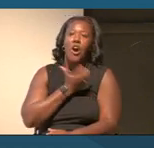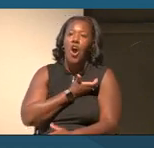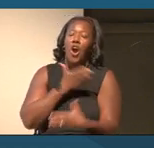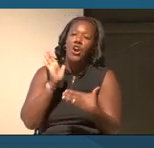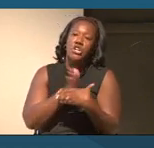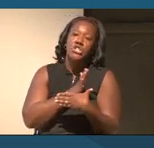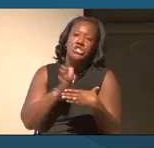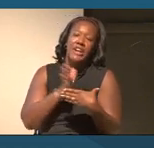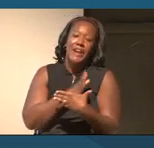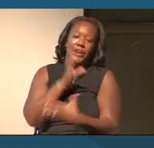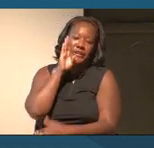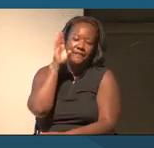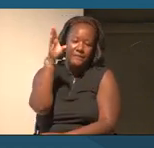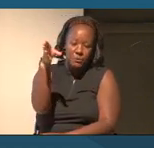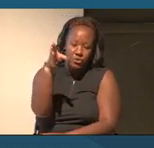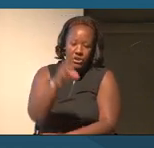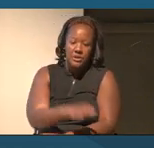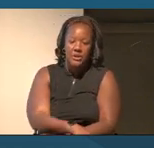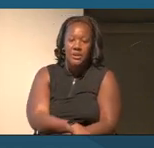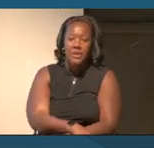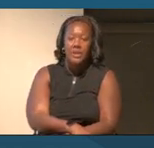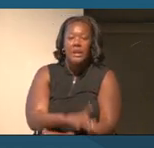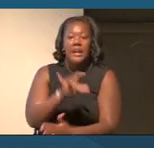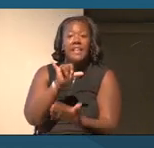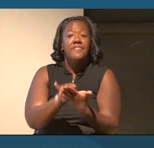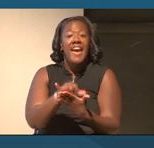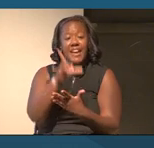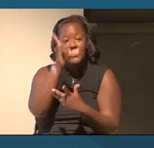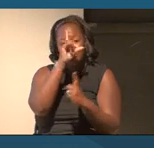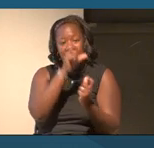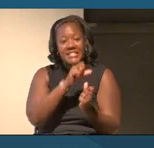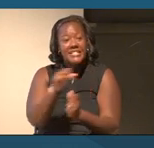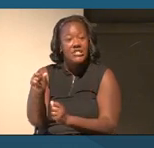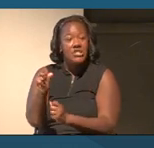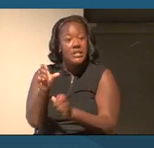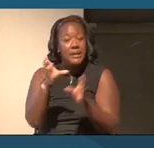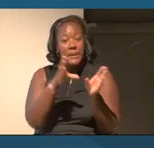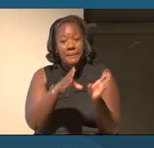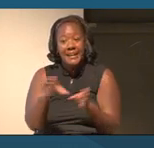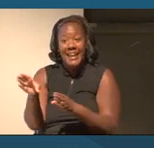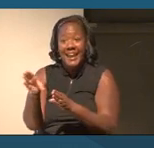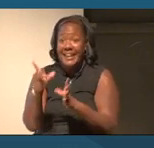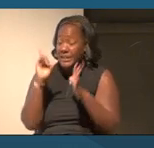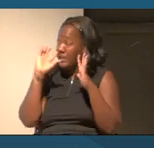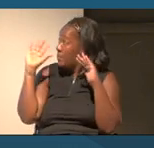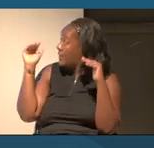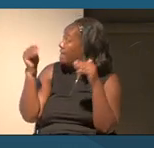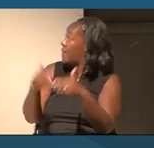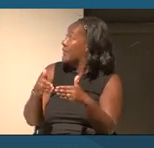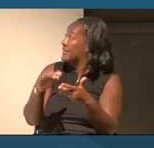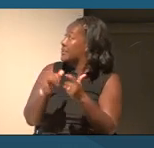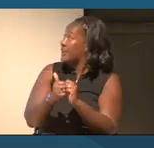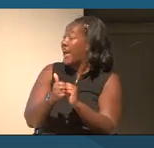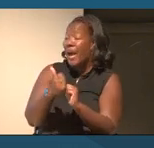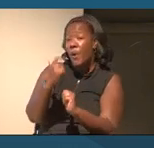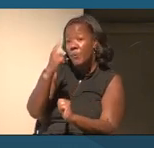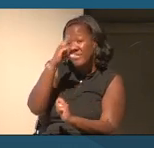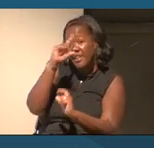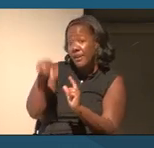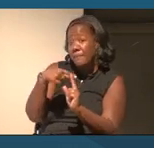And in that strategic plan, the focus on thinking about how history not only informs our understanding